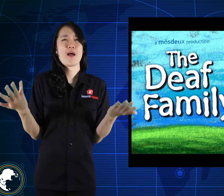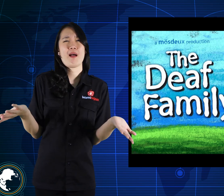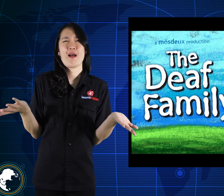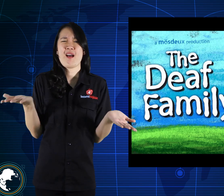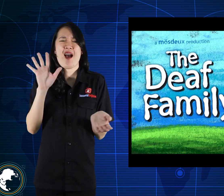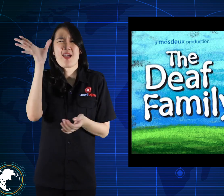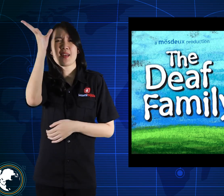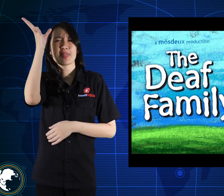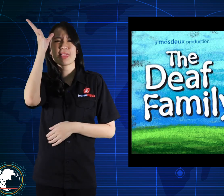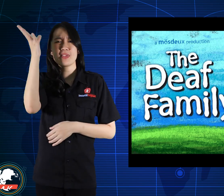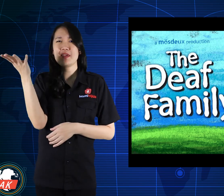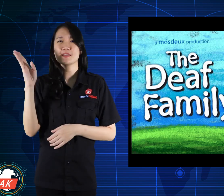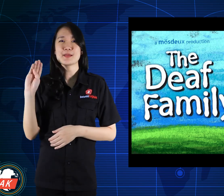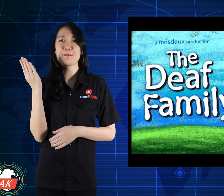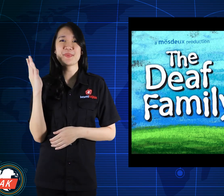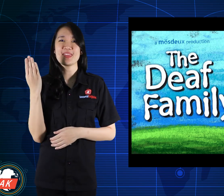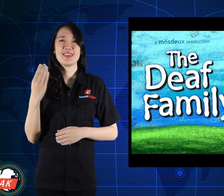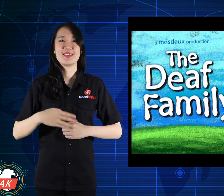So, don't understand SIBI.